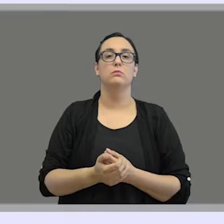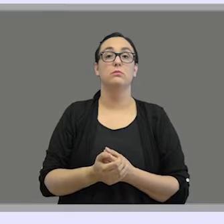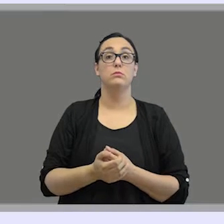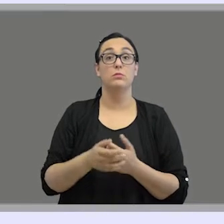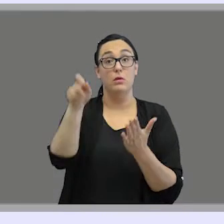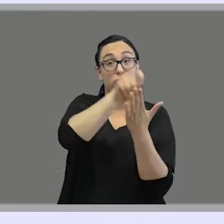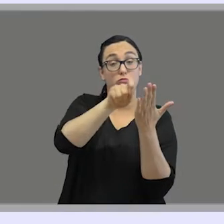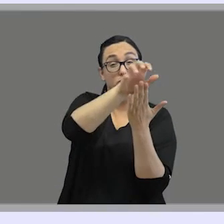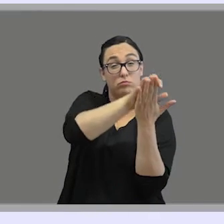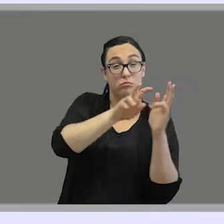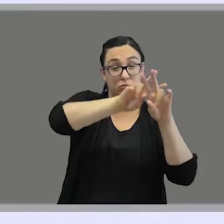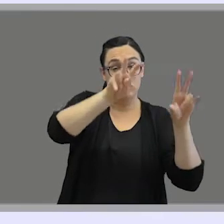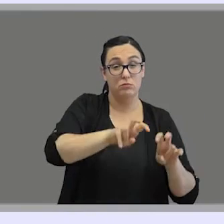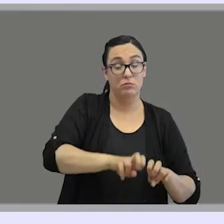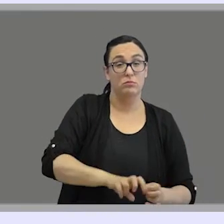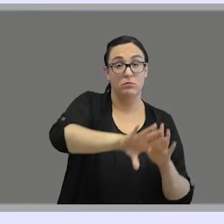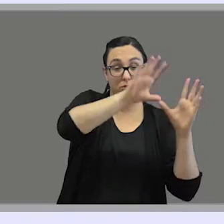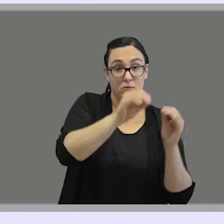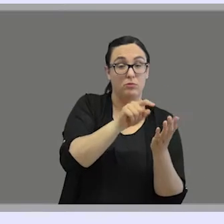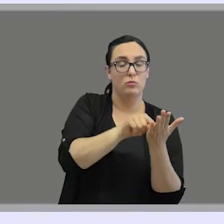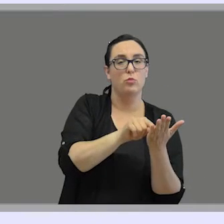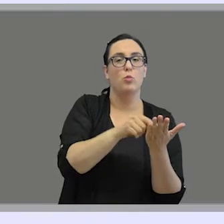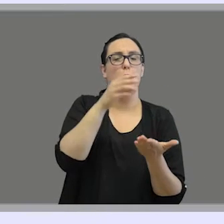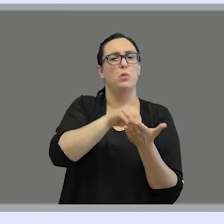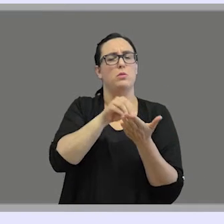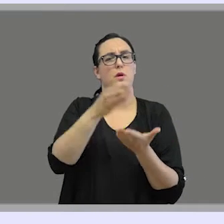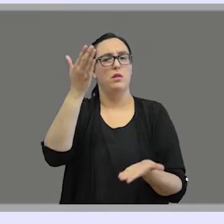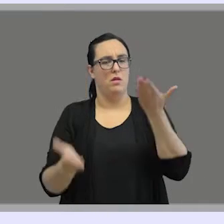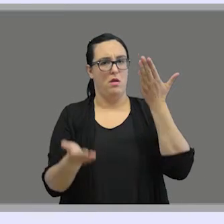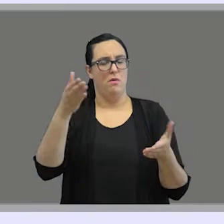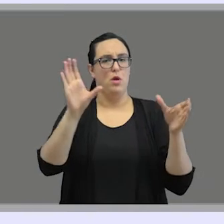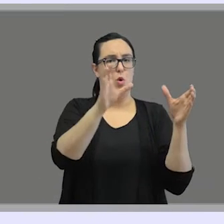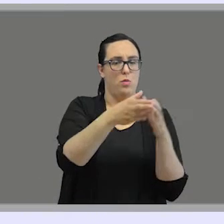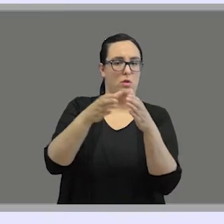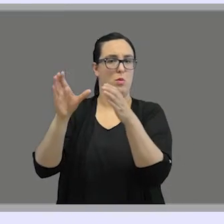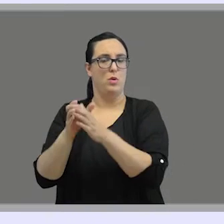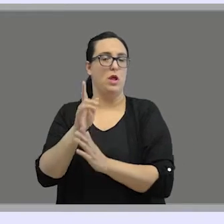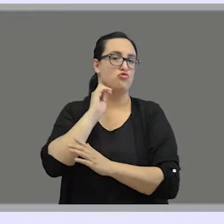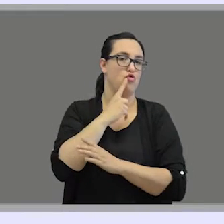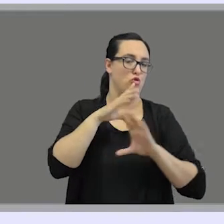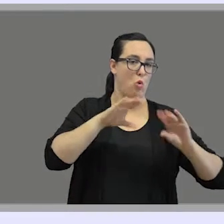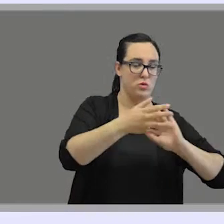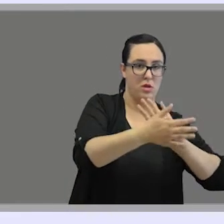Sometimes, to differentiate these two linguistic communities within deaf people,